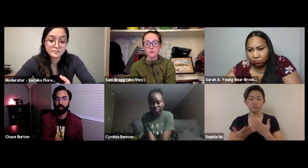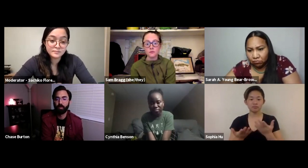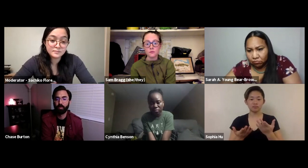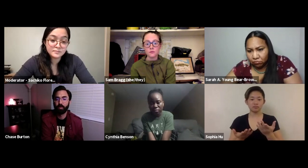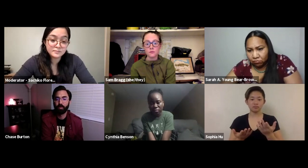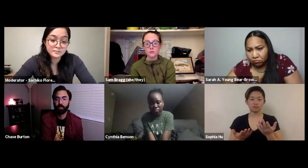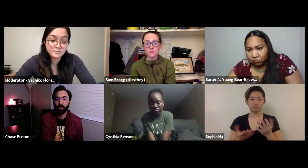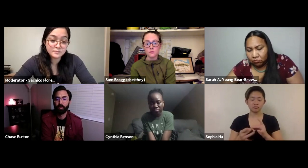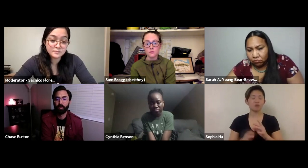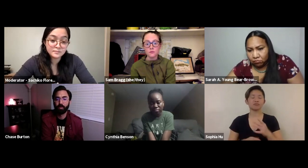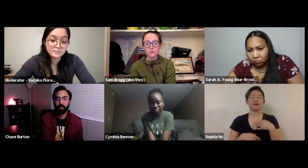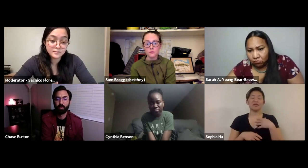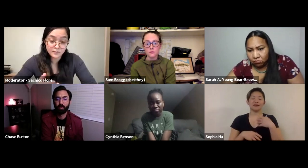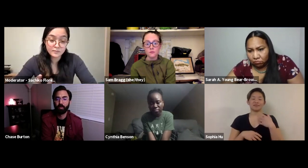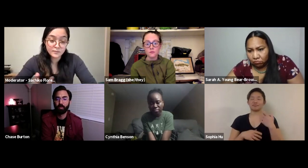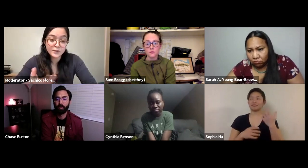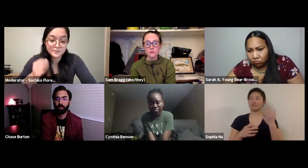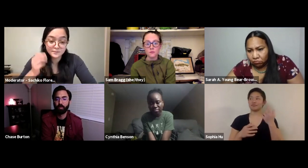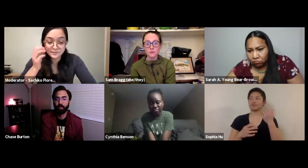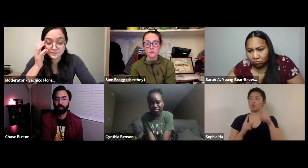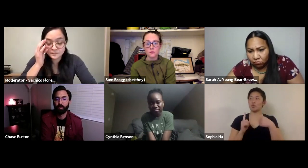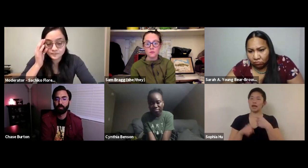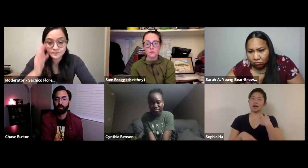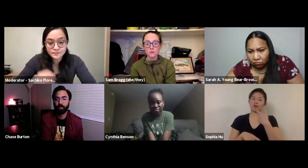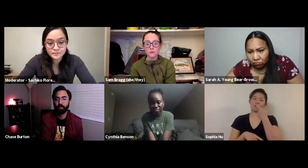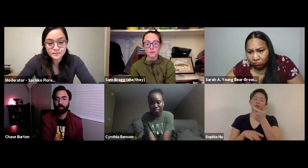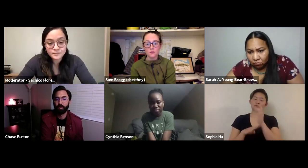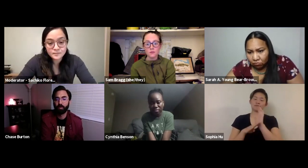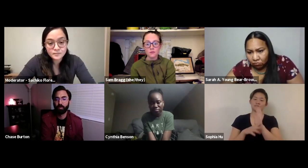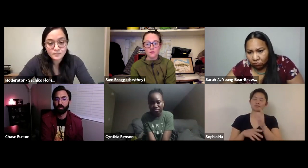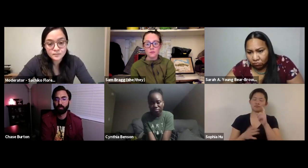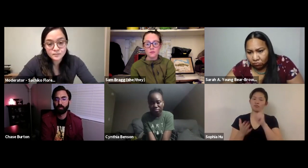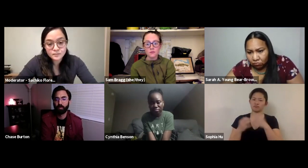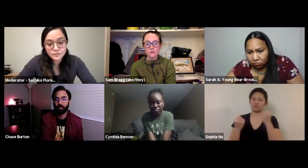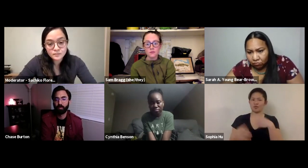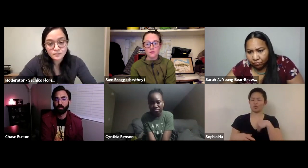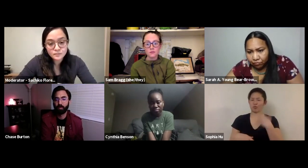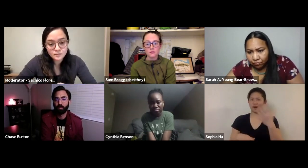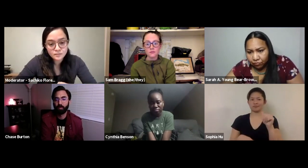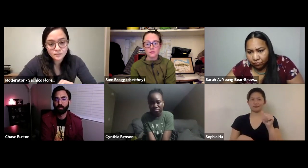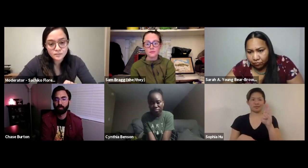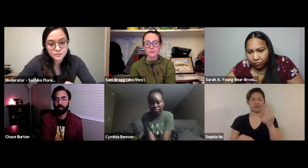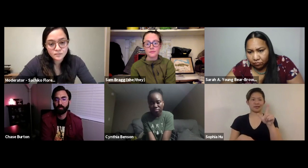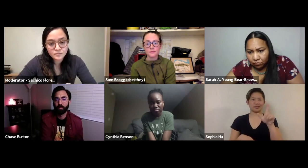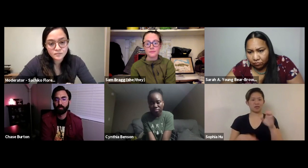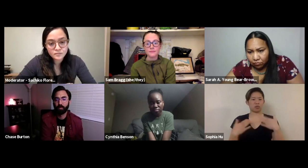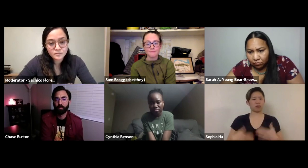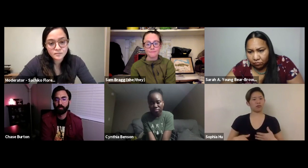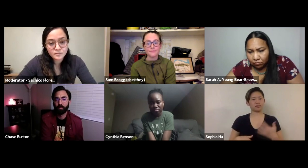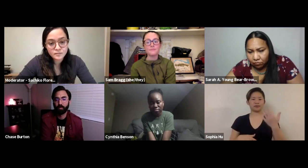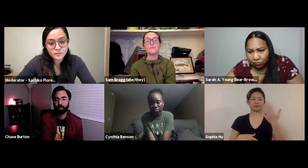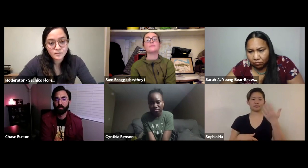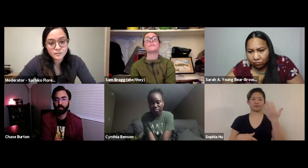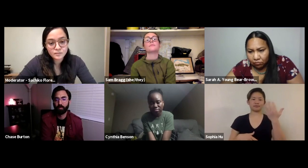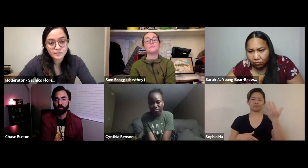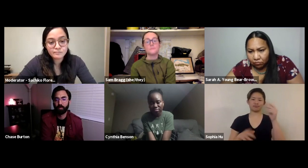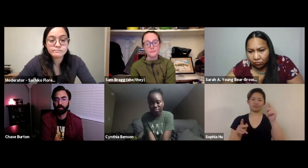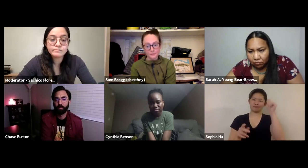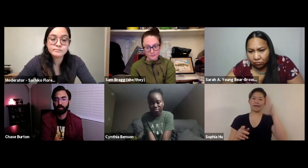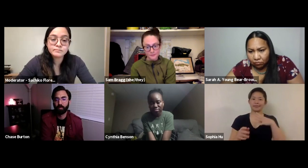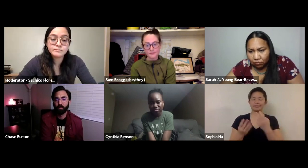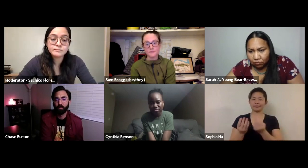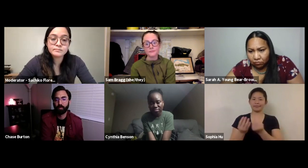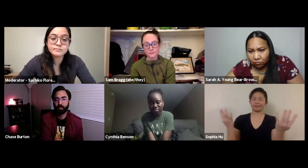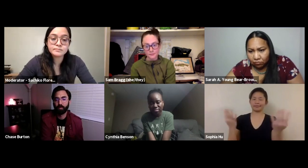Yeah! When I was watching the movie I noticed that there was a lot of white able-bodied